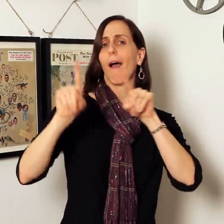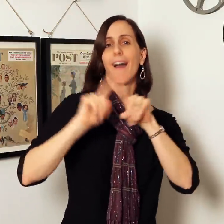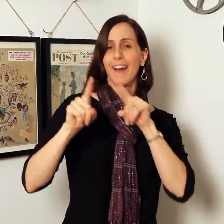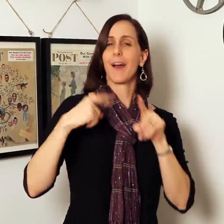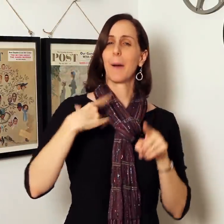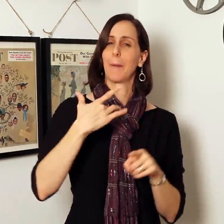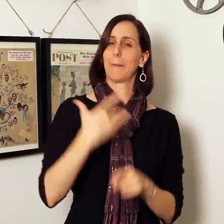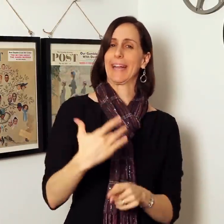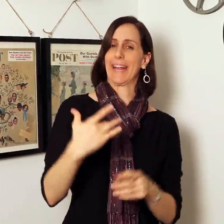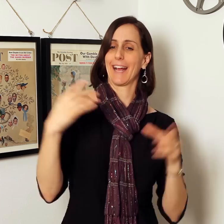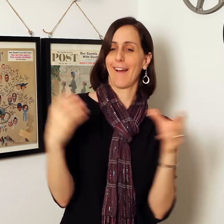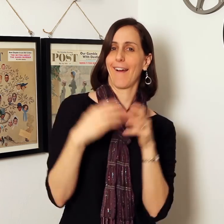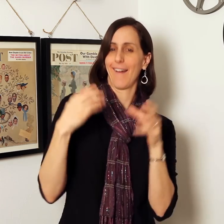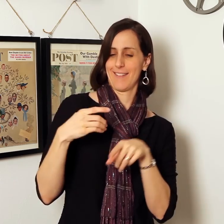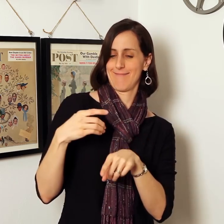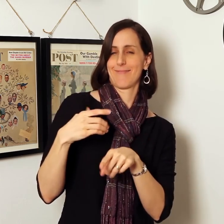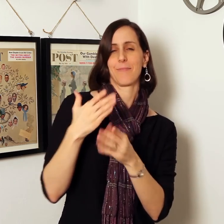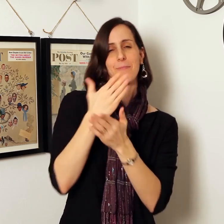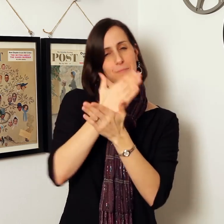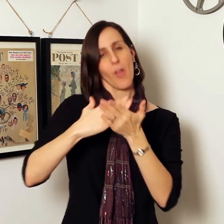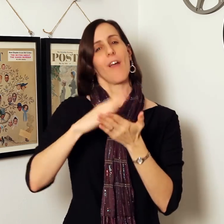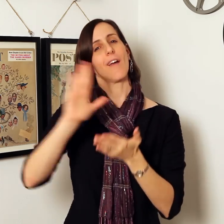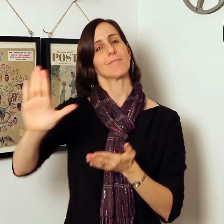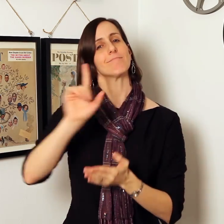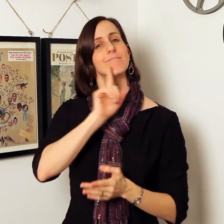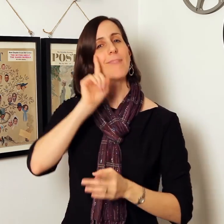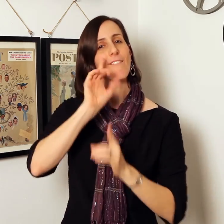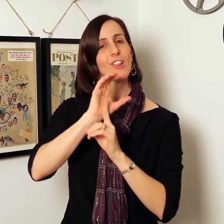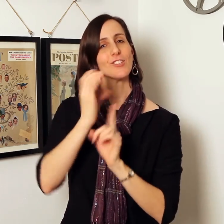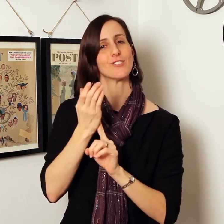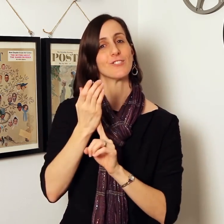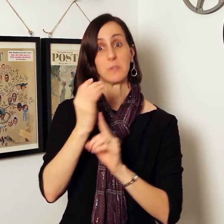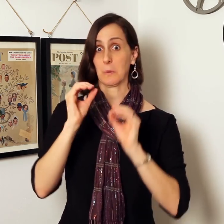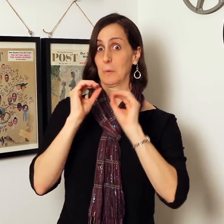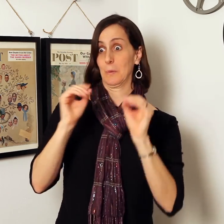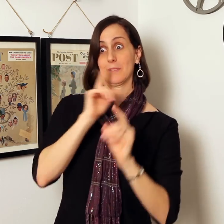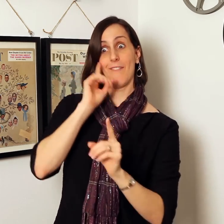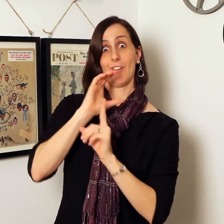The playing cards have an important role in the Deaf culture. If there is no Deaf culture, therefore